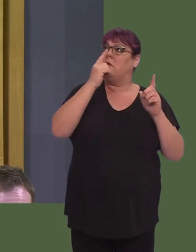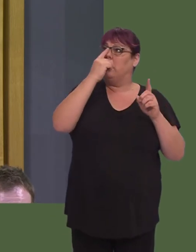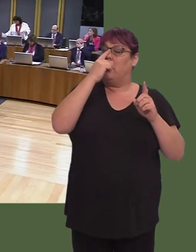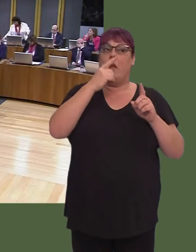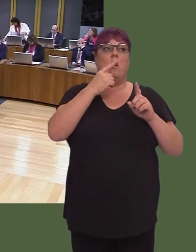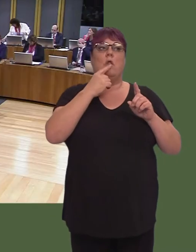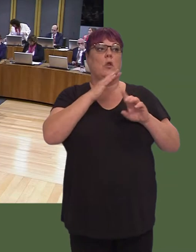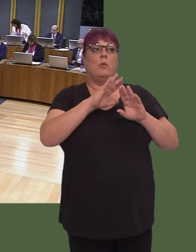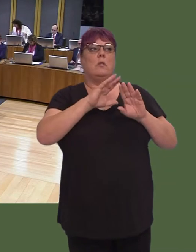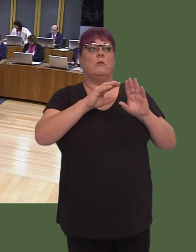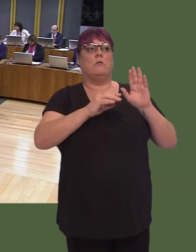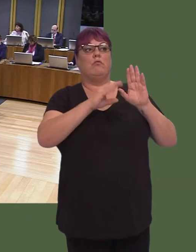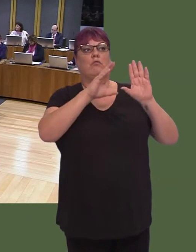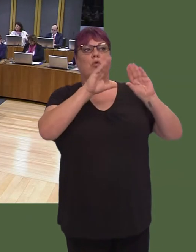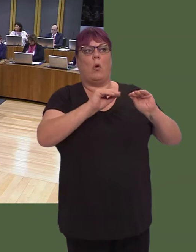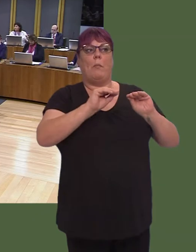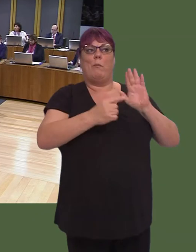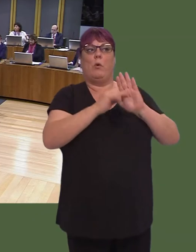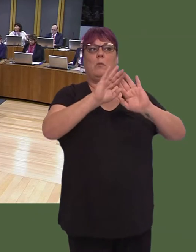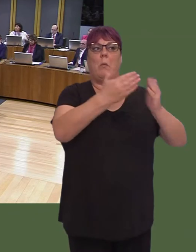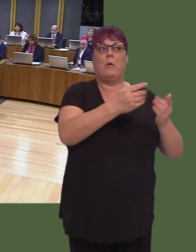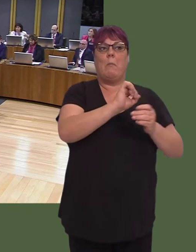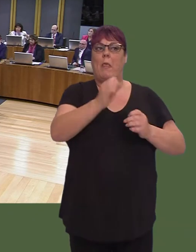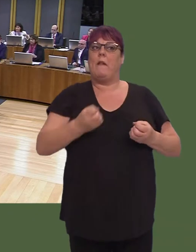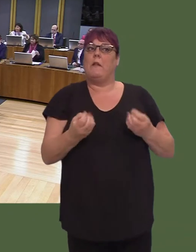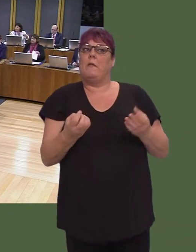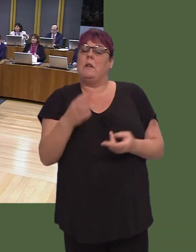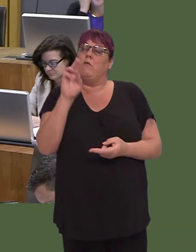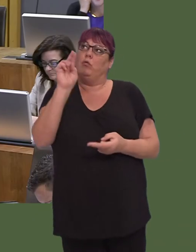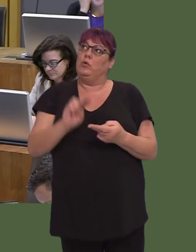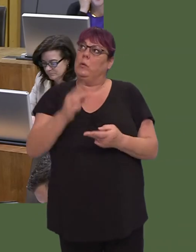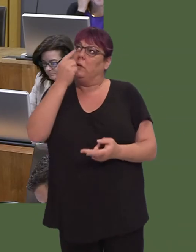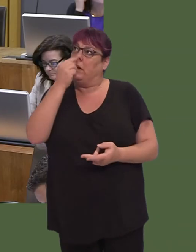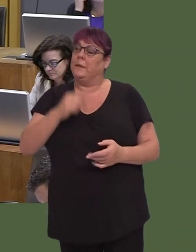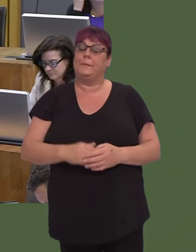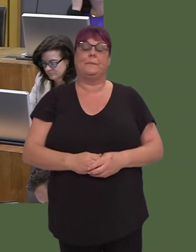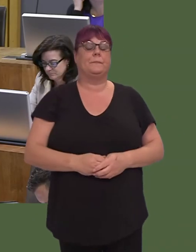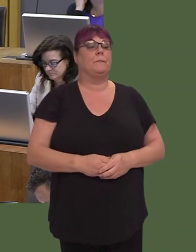Carwyn Jones AM: Well, I think local authorities take very seriously their obligations, and